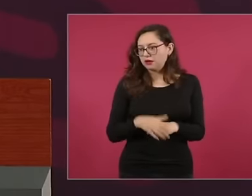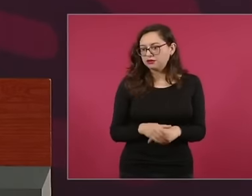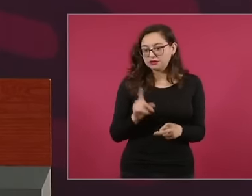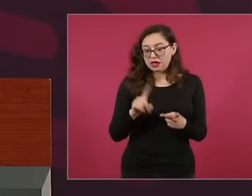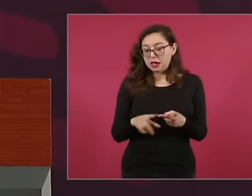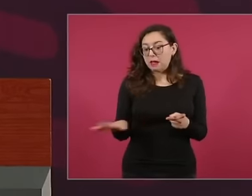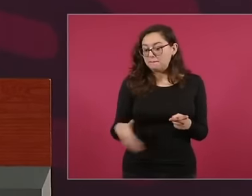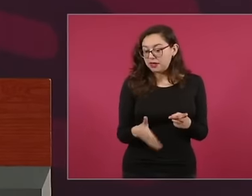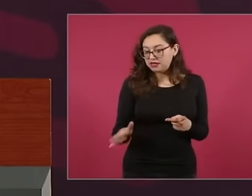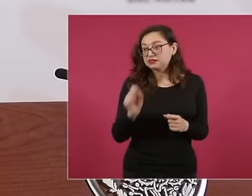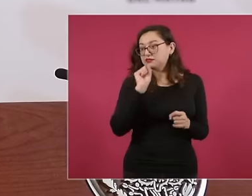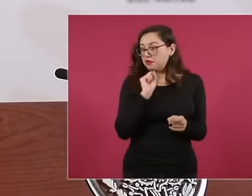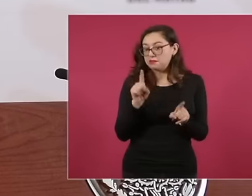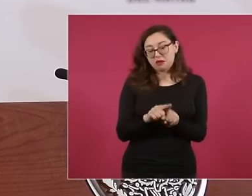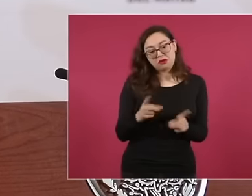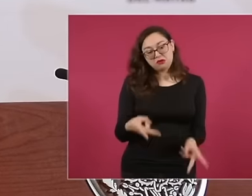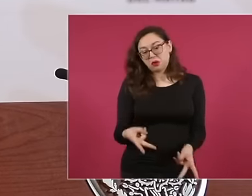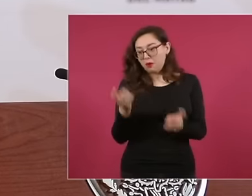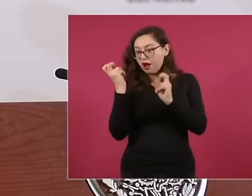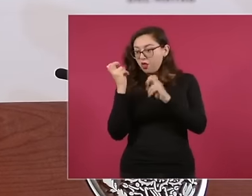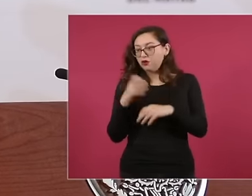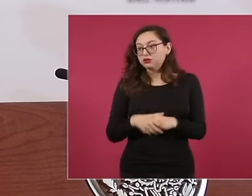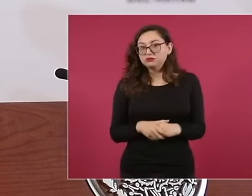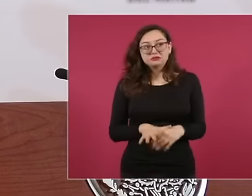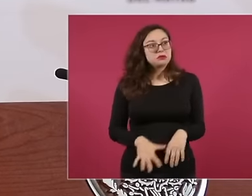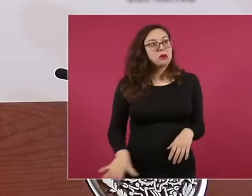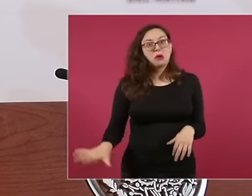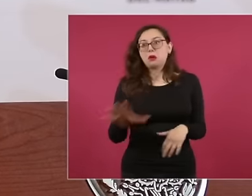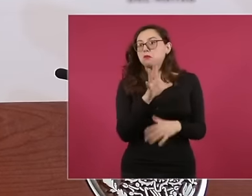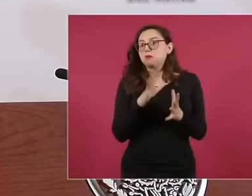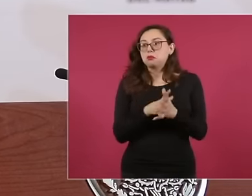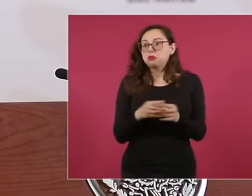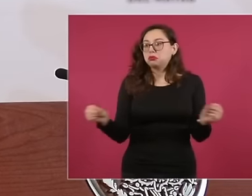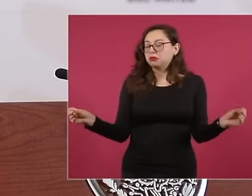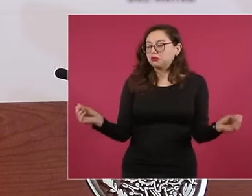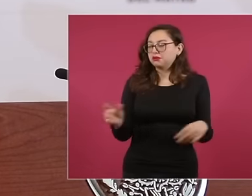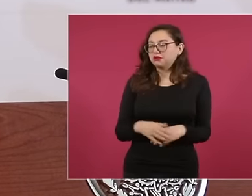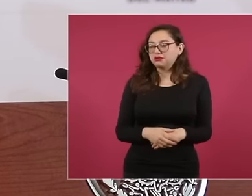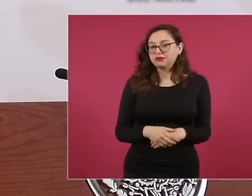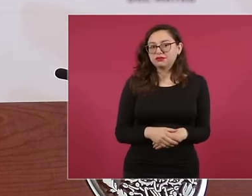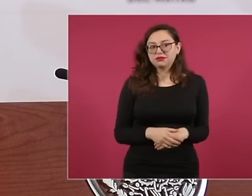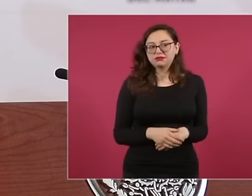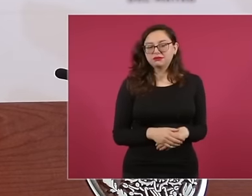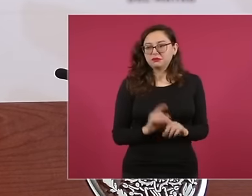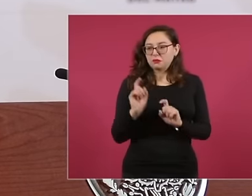fish have also been stolen and